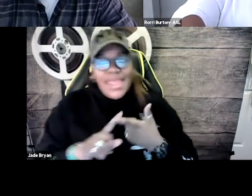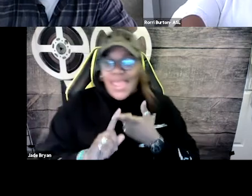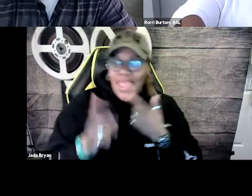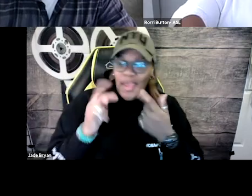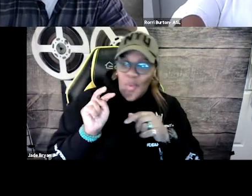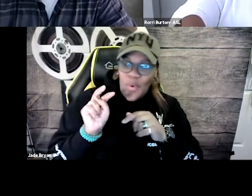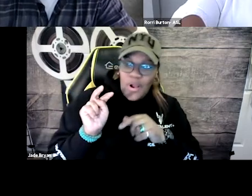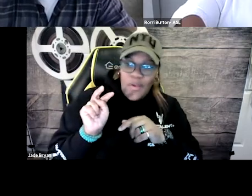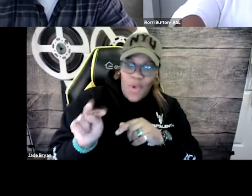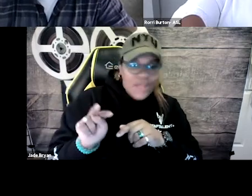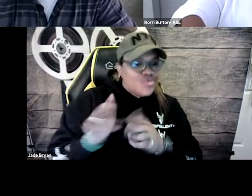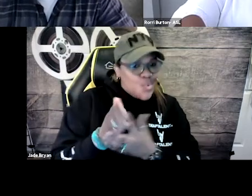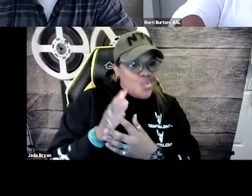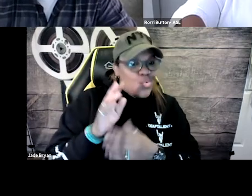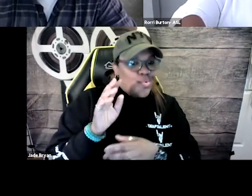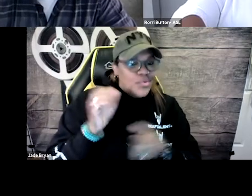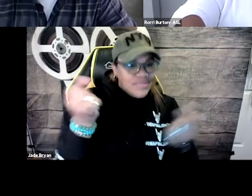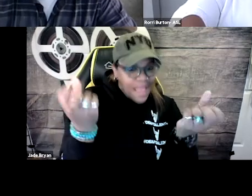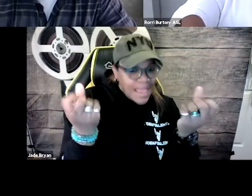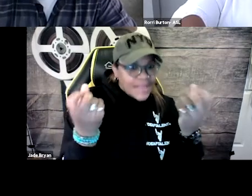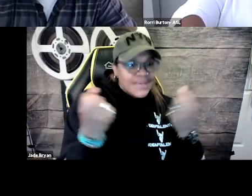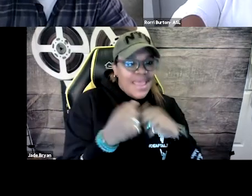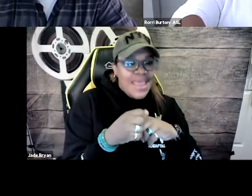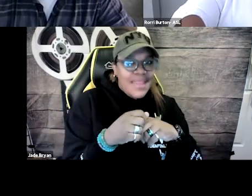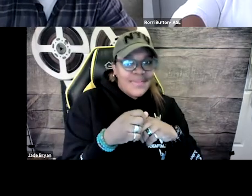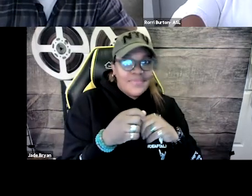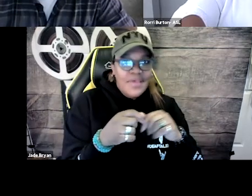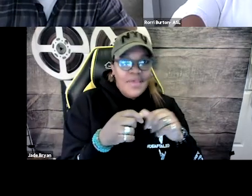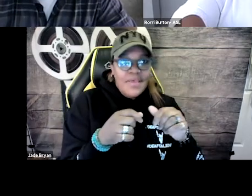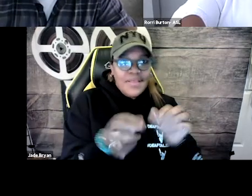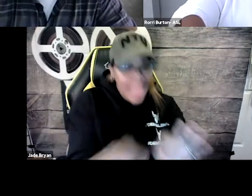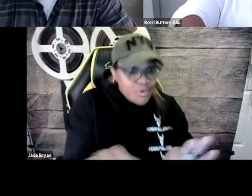and watch sign and caption.